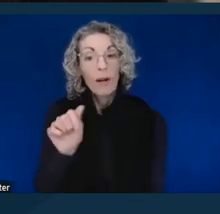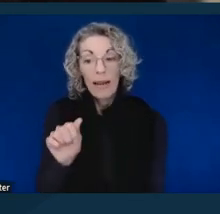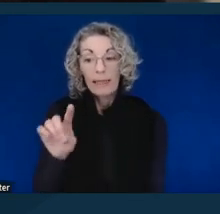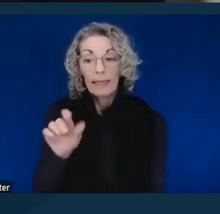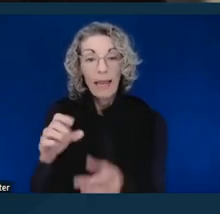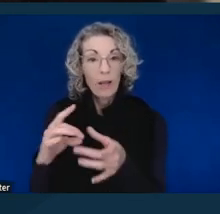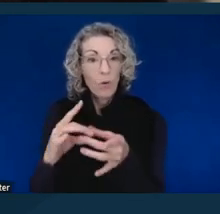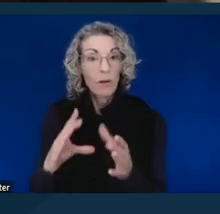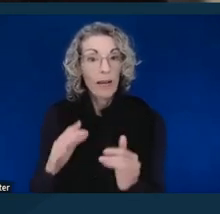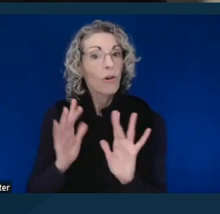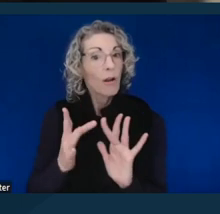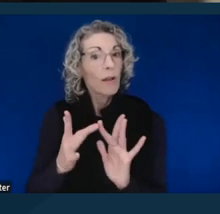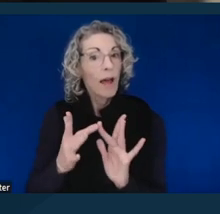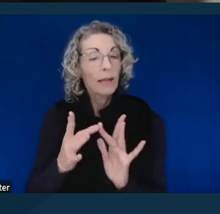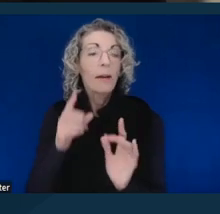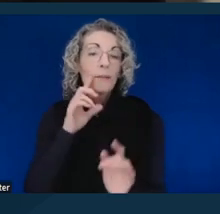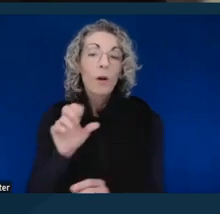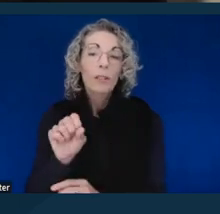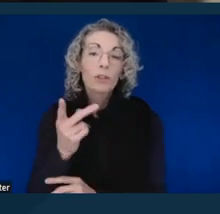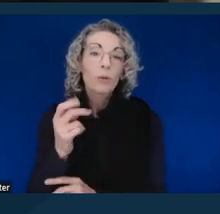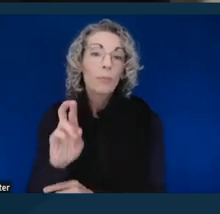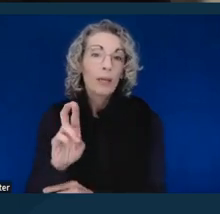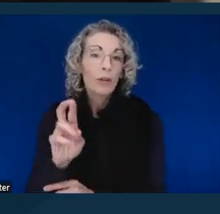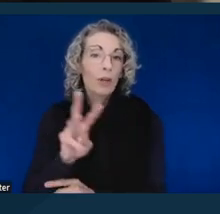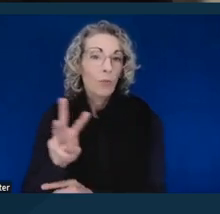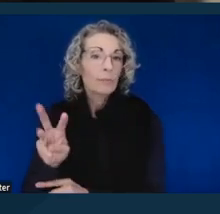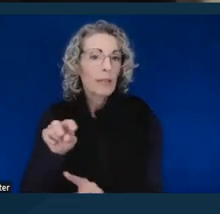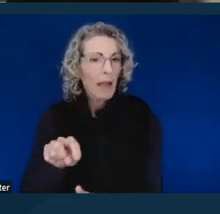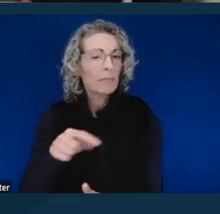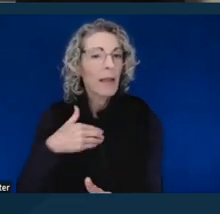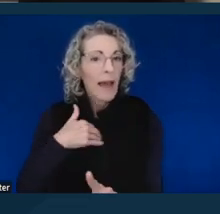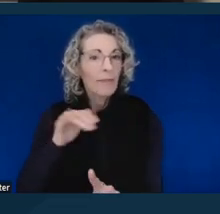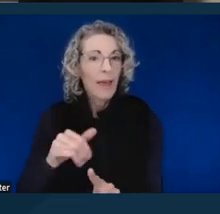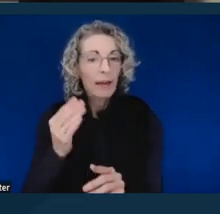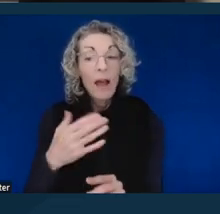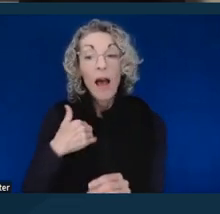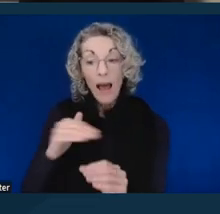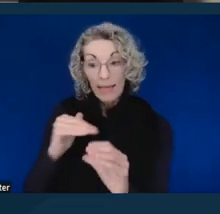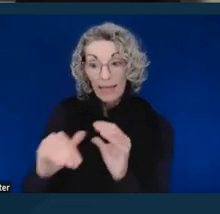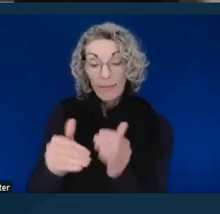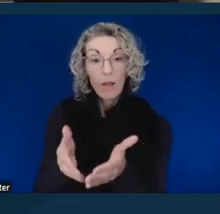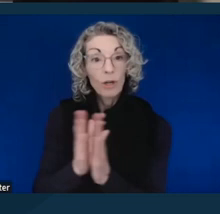at least SF Superior's website had that information, and it was able to email a request for accommodations,